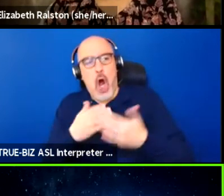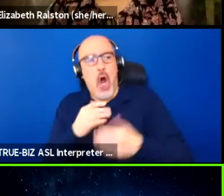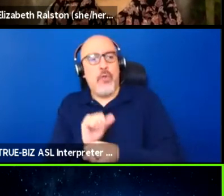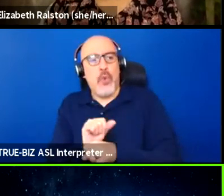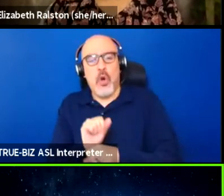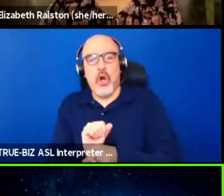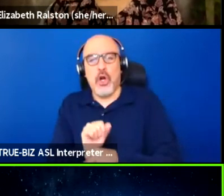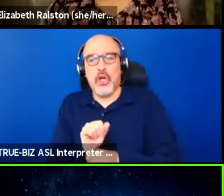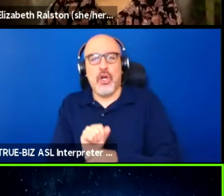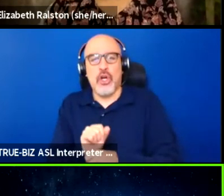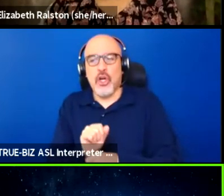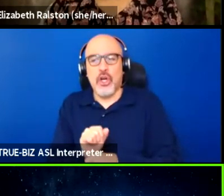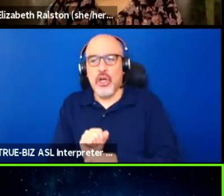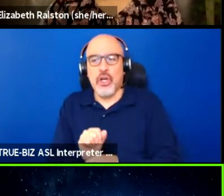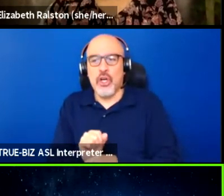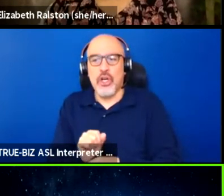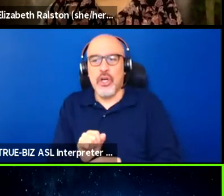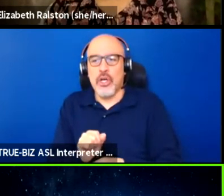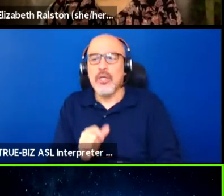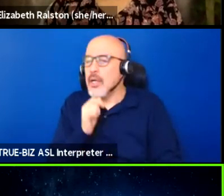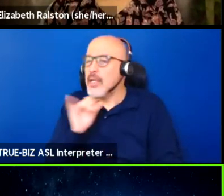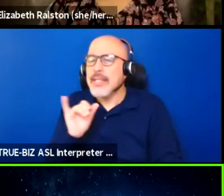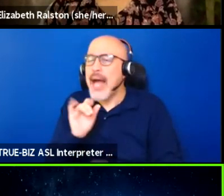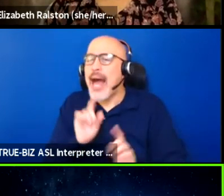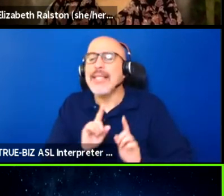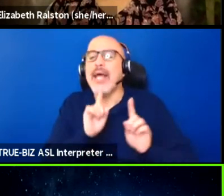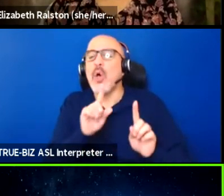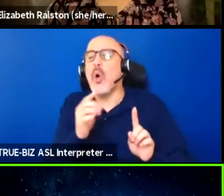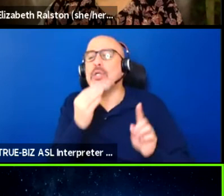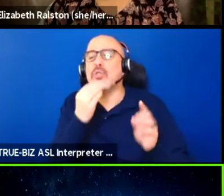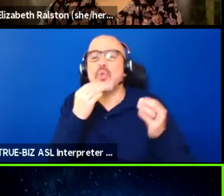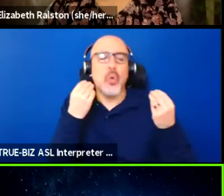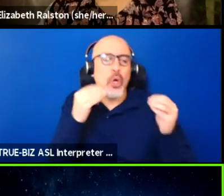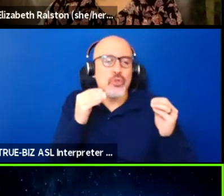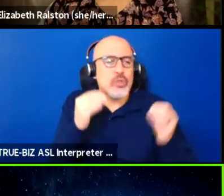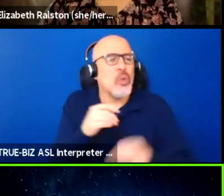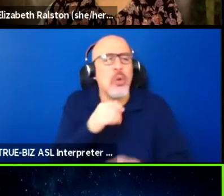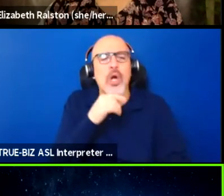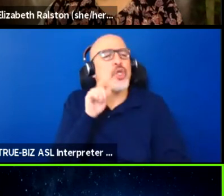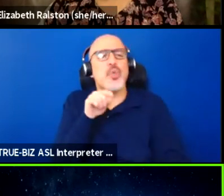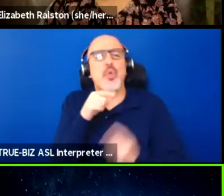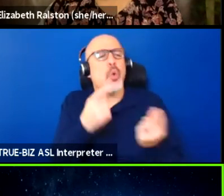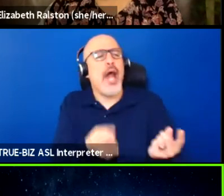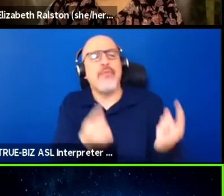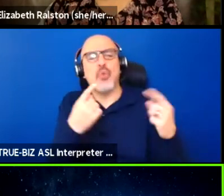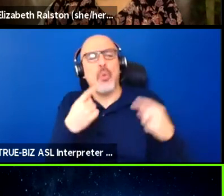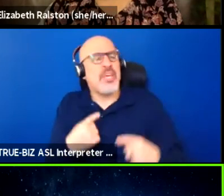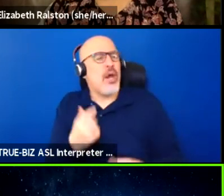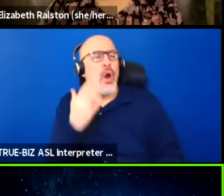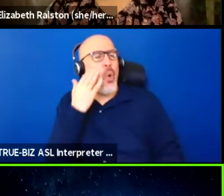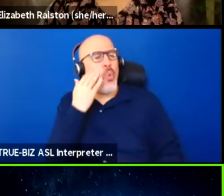It's not going to the grocery store lane. You don't have to be here, so why should we have to work that hard?